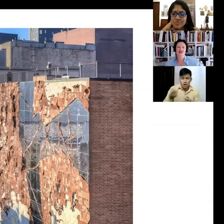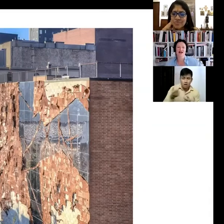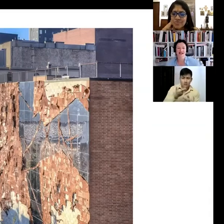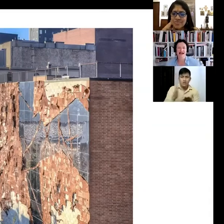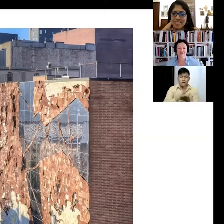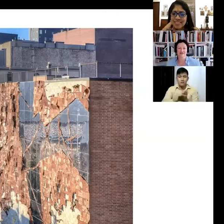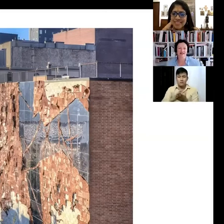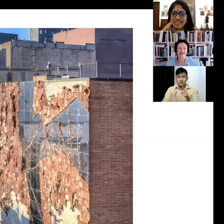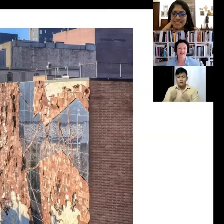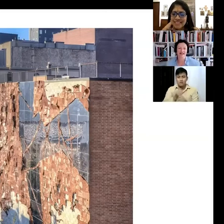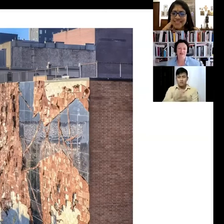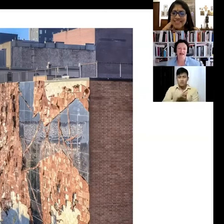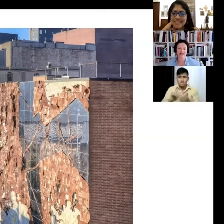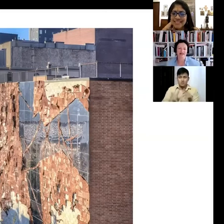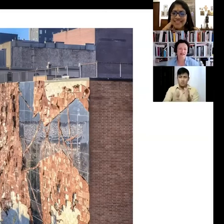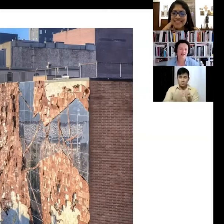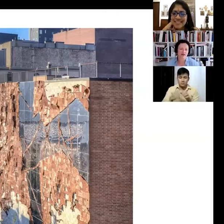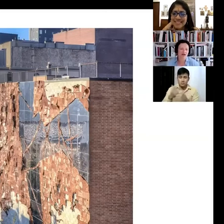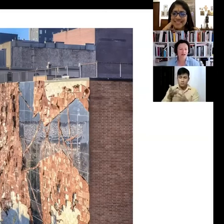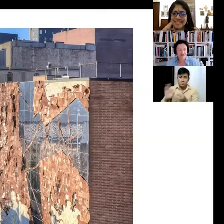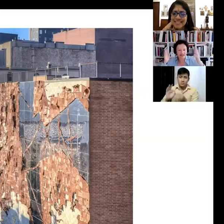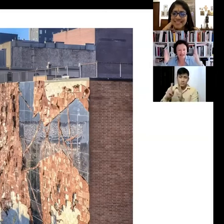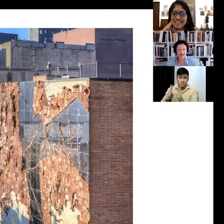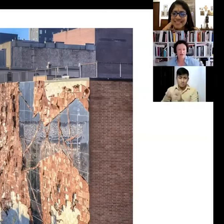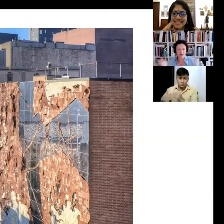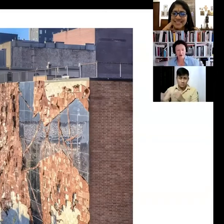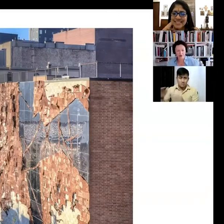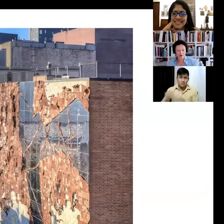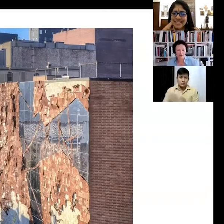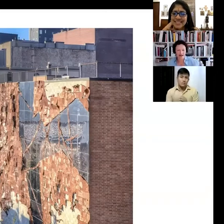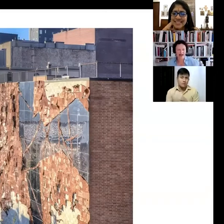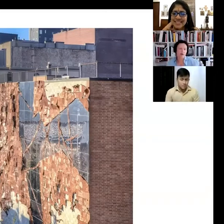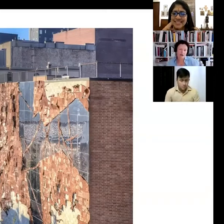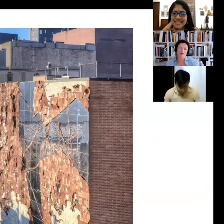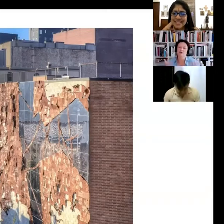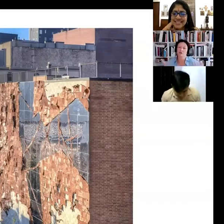giant canvas and as a pedestal. So not necessarily to focus on the High Line, I mean of course we